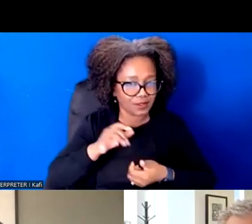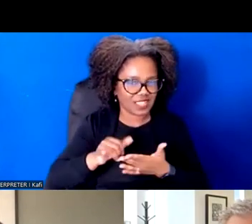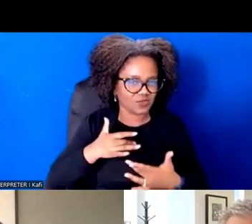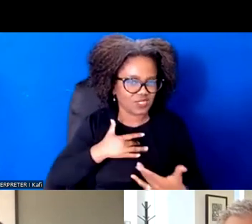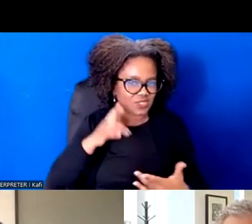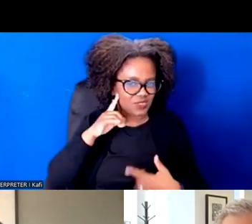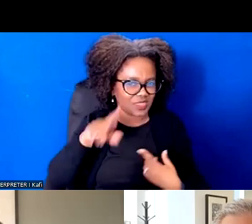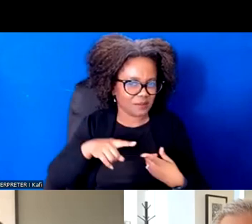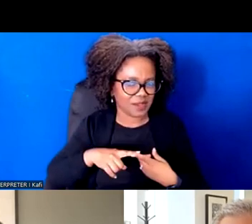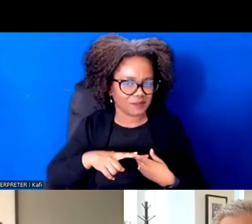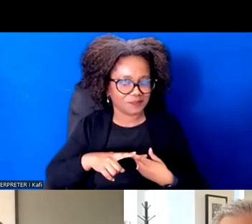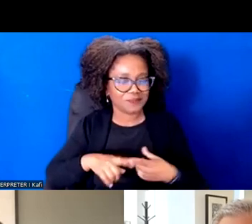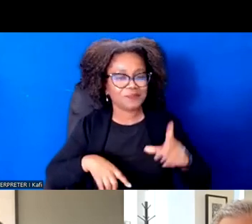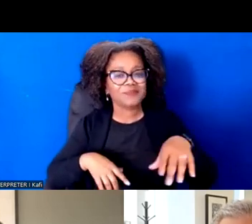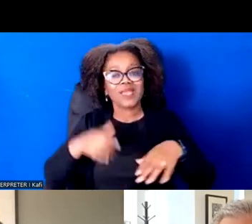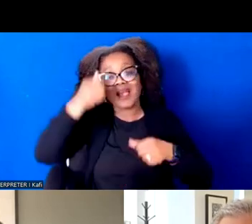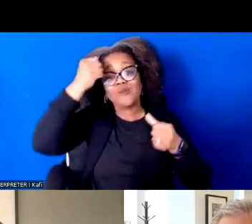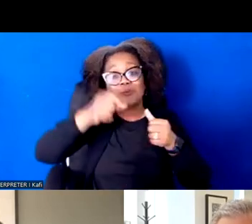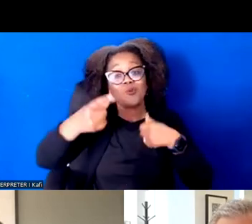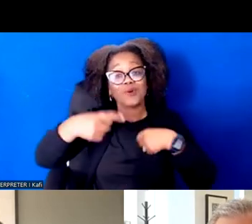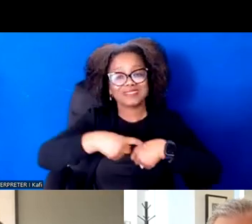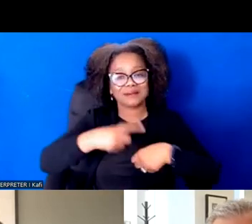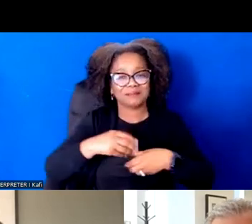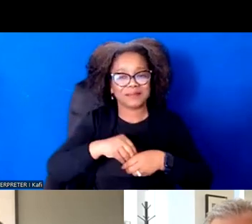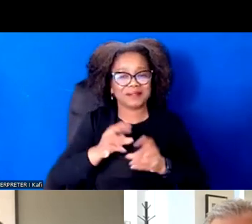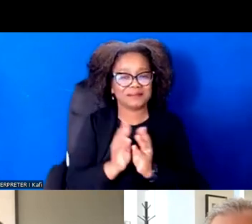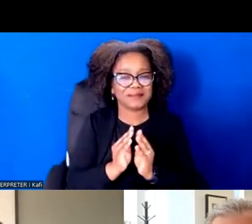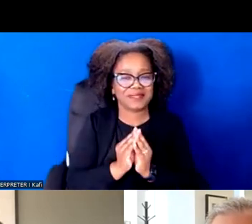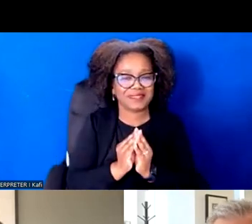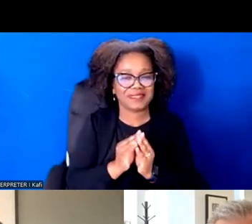to think you were there. What tells you something that your mama told you?